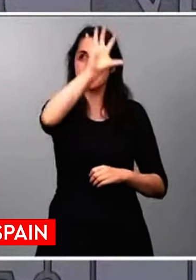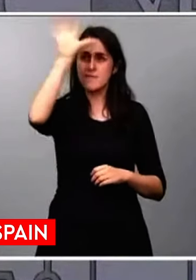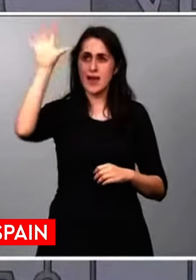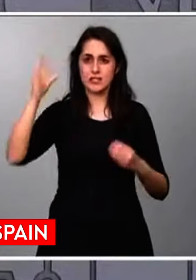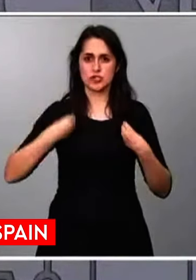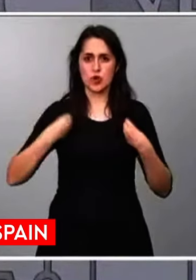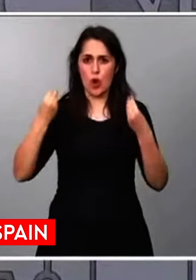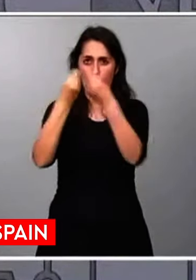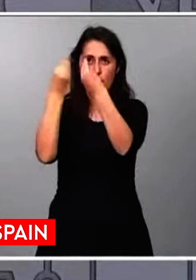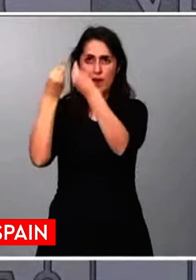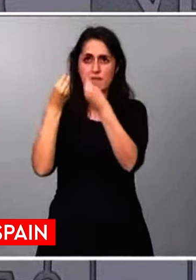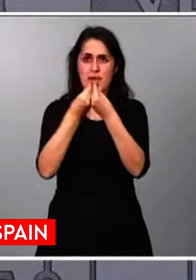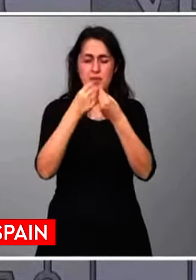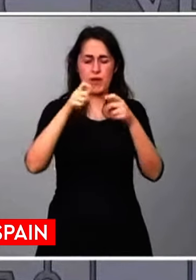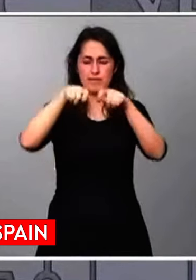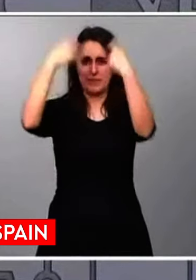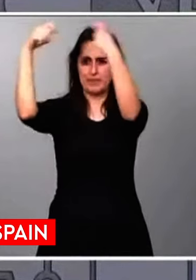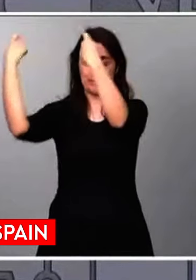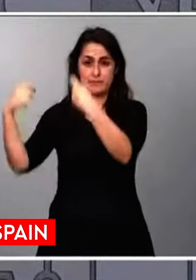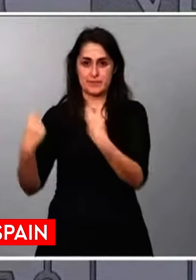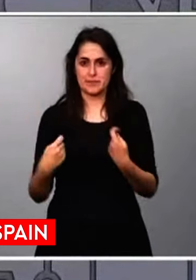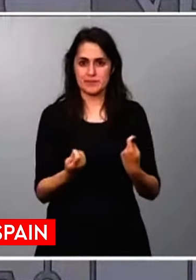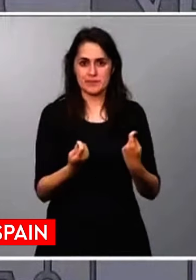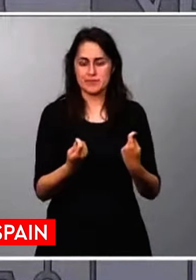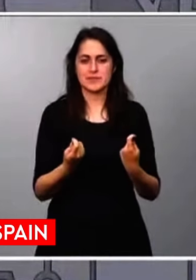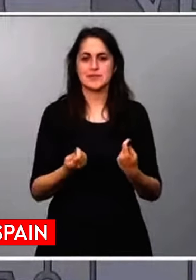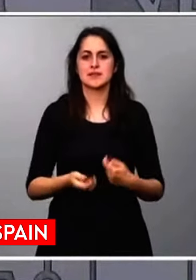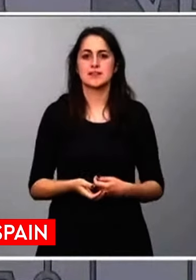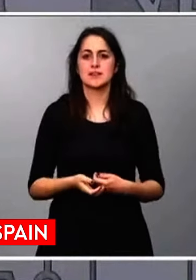For this reason, and given the seriousness of what happened,